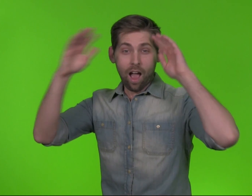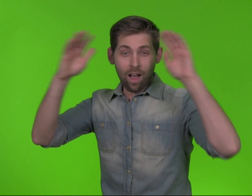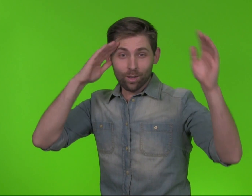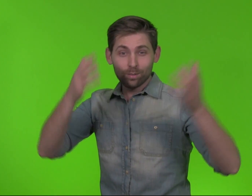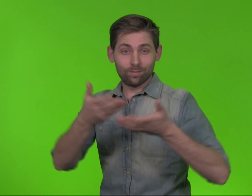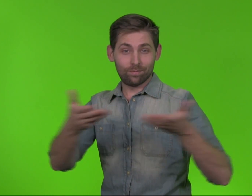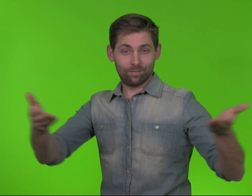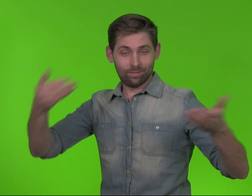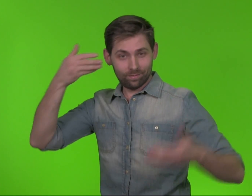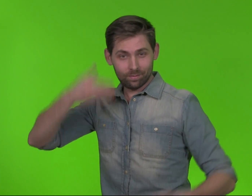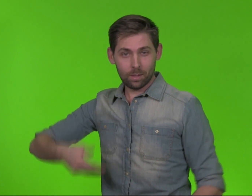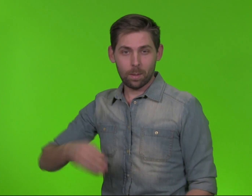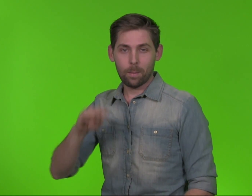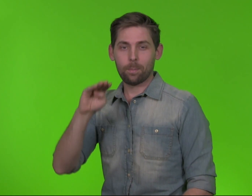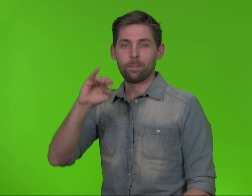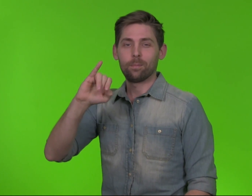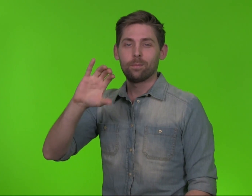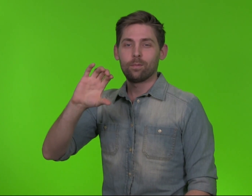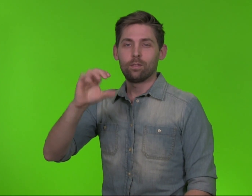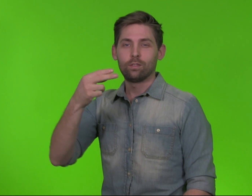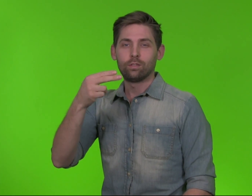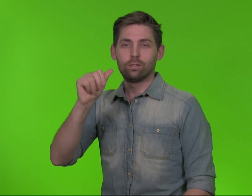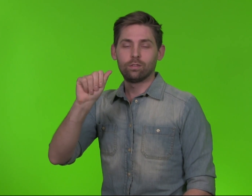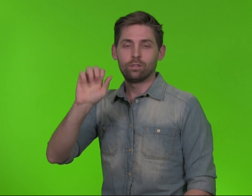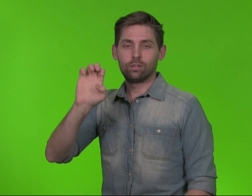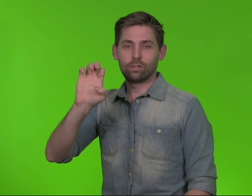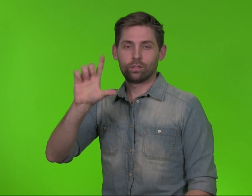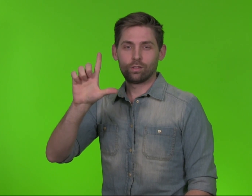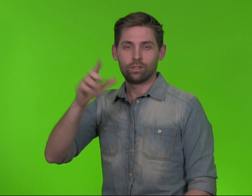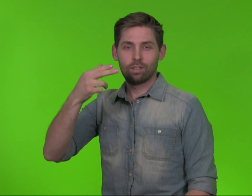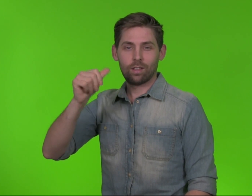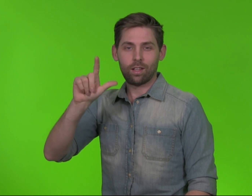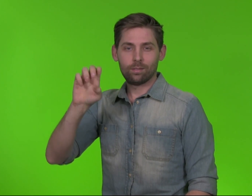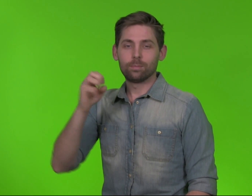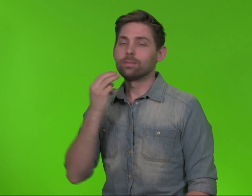Hello, I am Michael Hale,